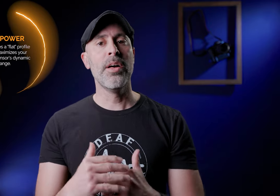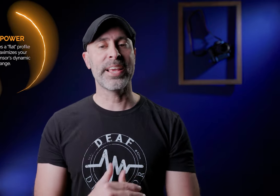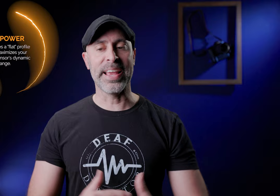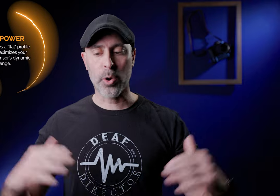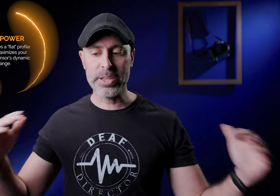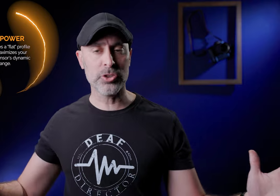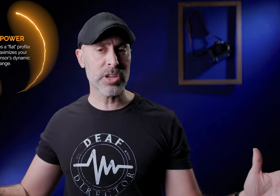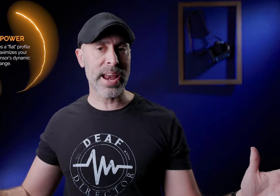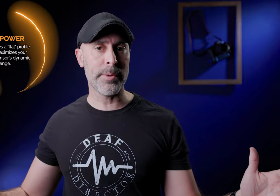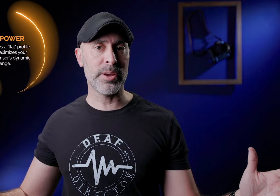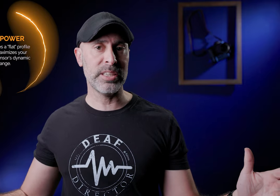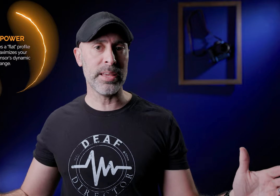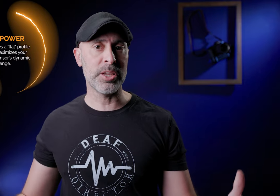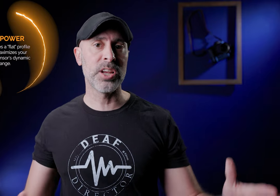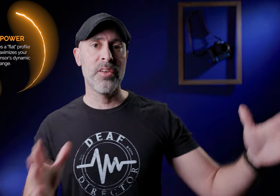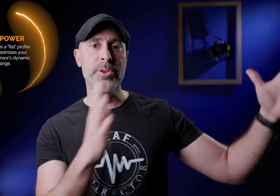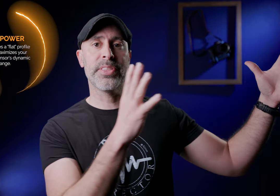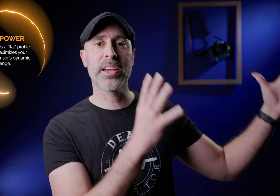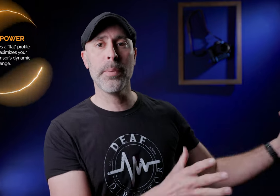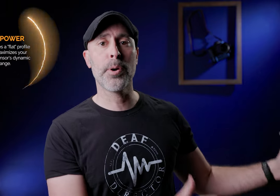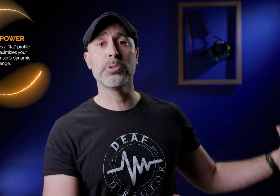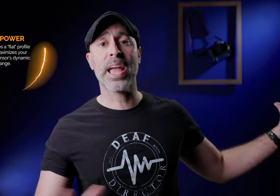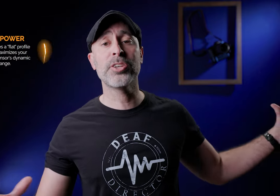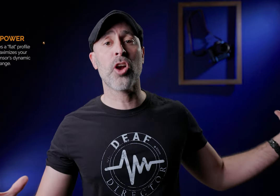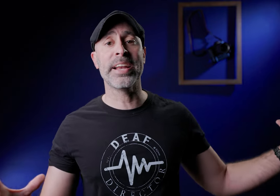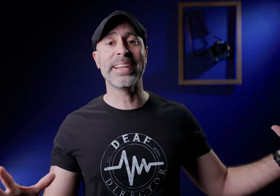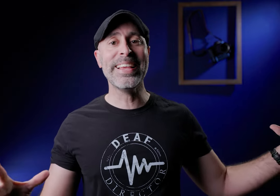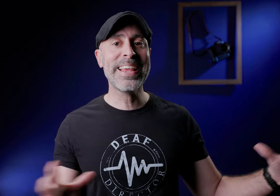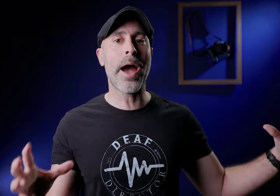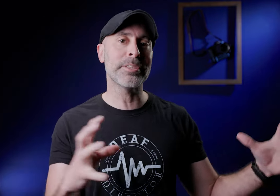that increases the dynamic range of the image that you can then come and post and try and eke out as